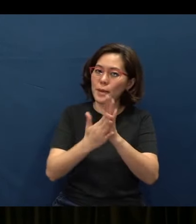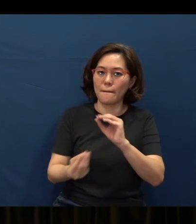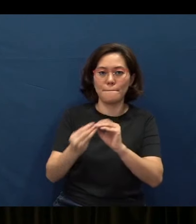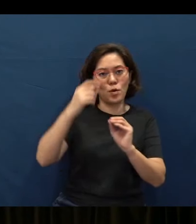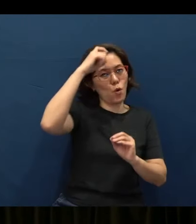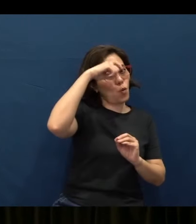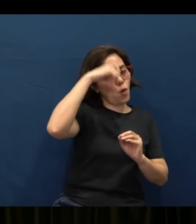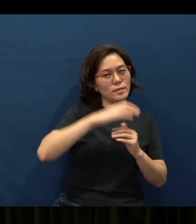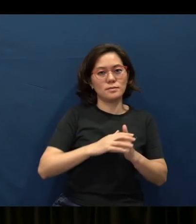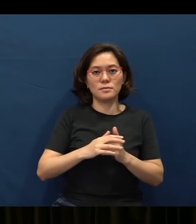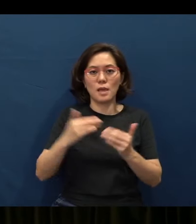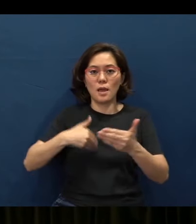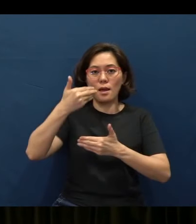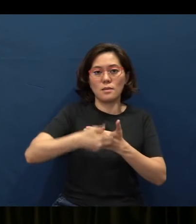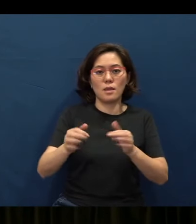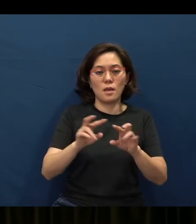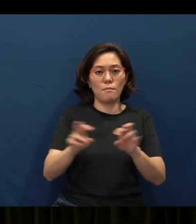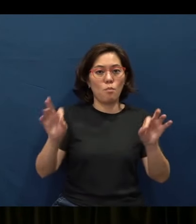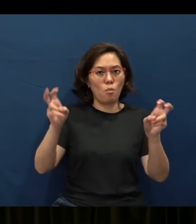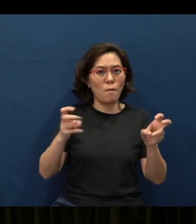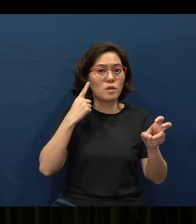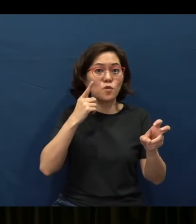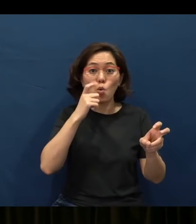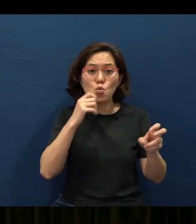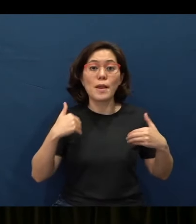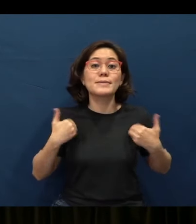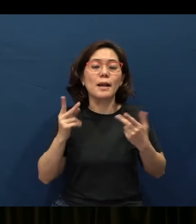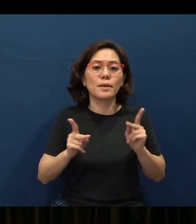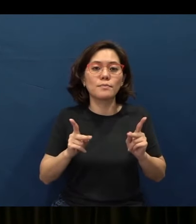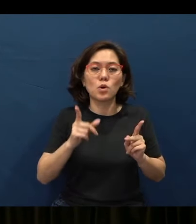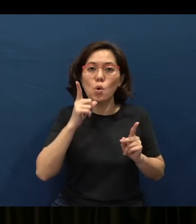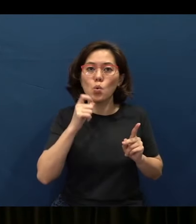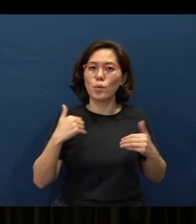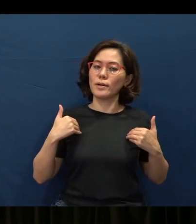Next, the Bible tells us the Proverbs are also for the young - the young refer to the youth.